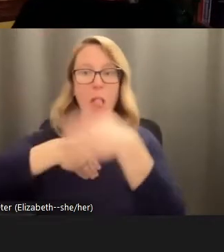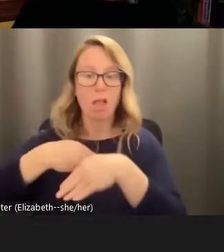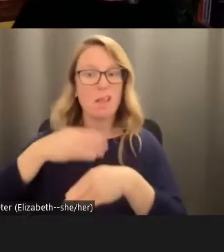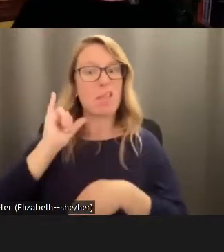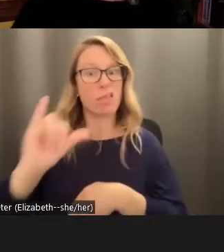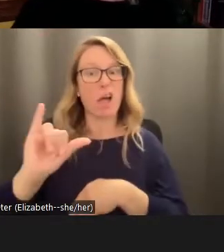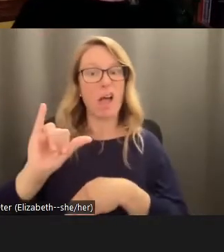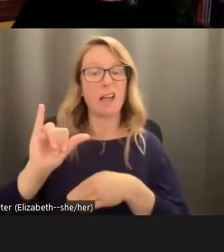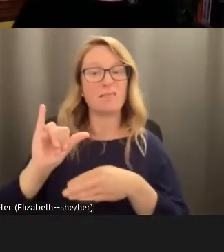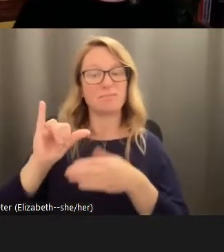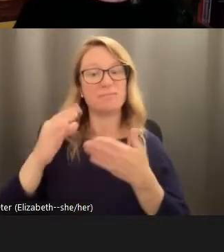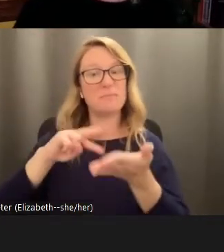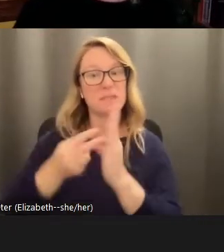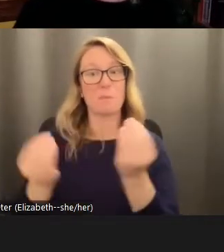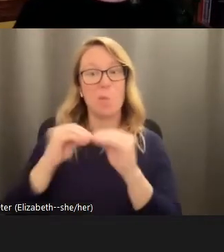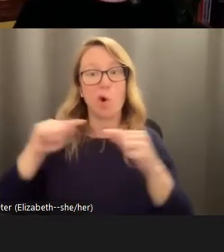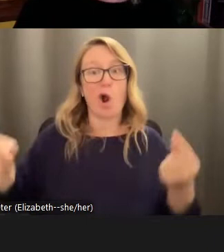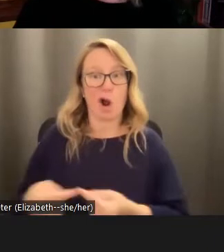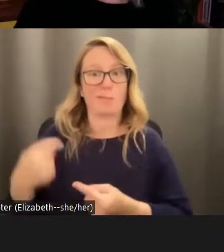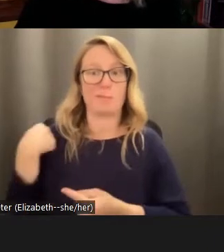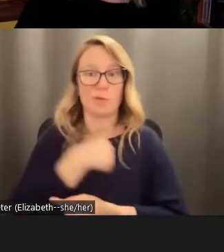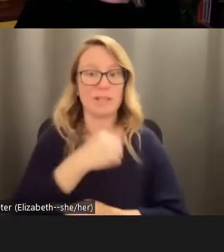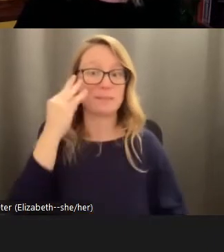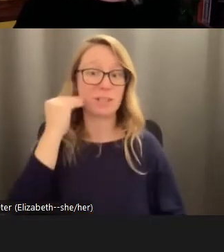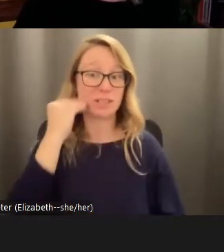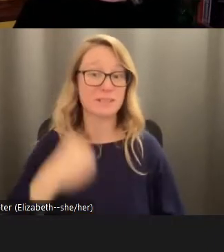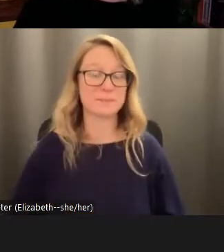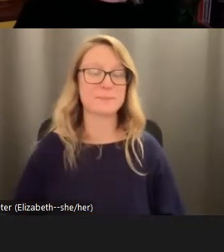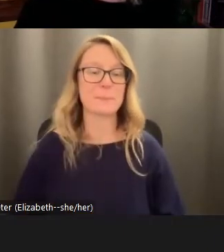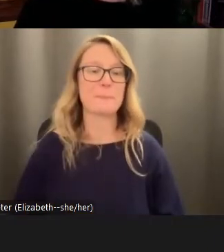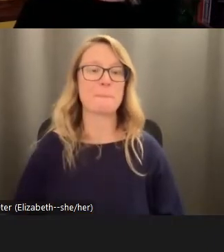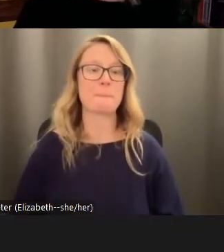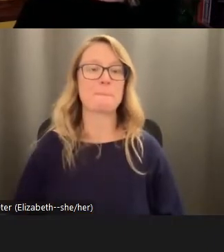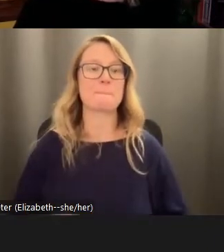that we experience. So, and then I want to add one final thing